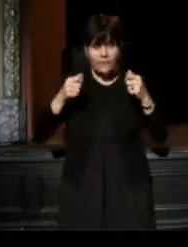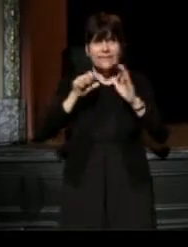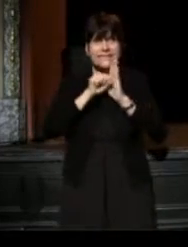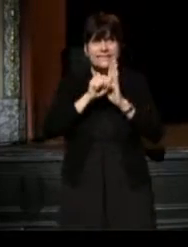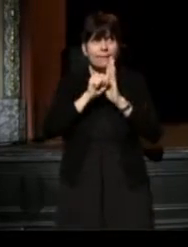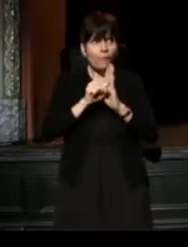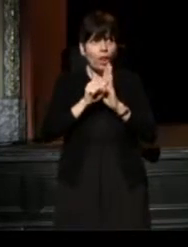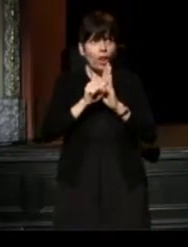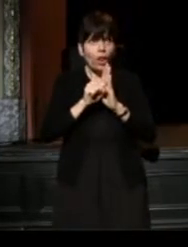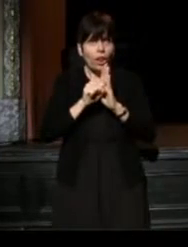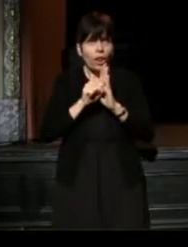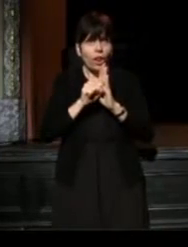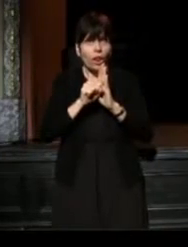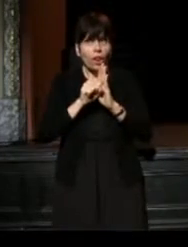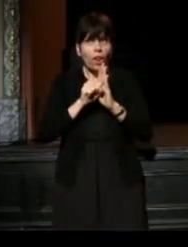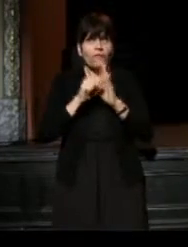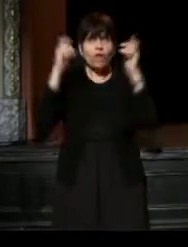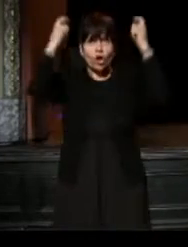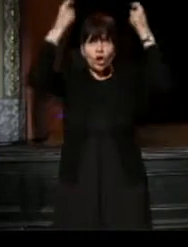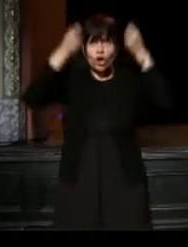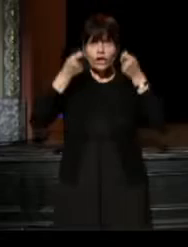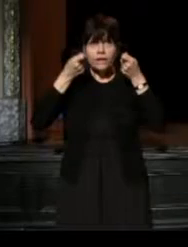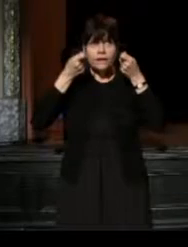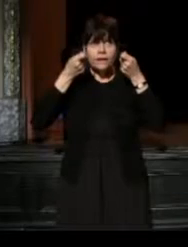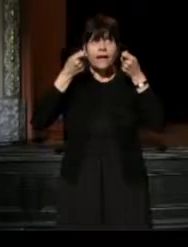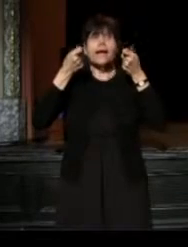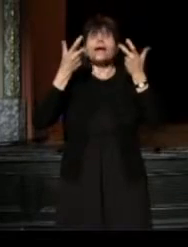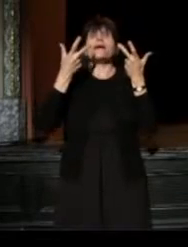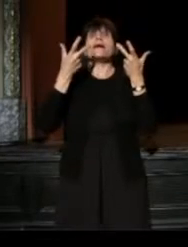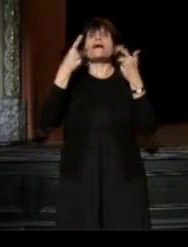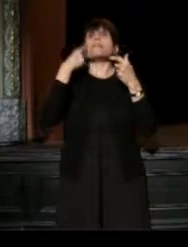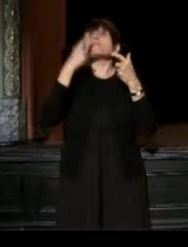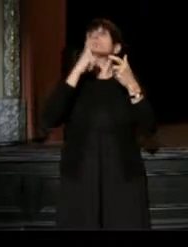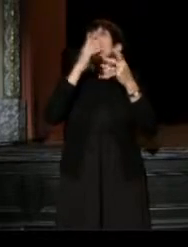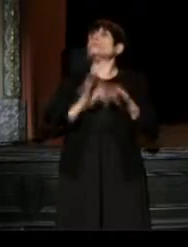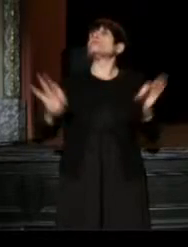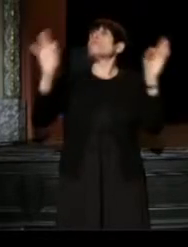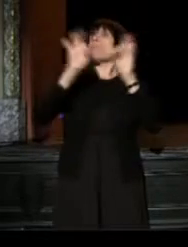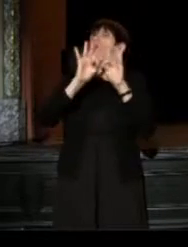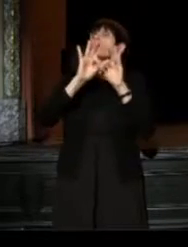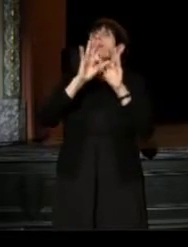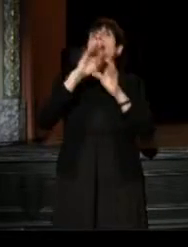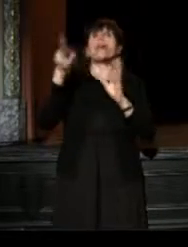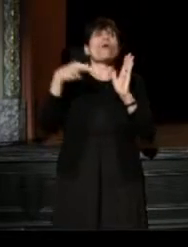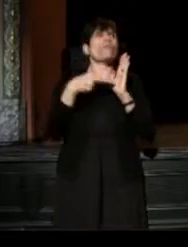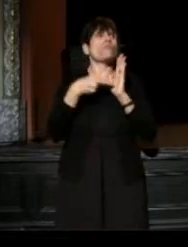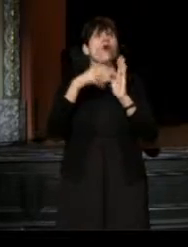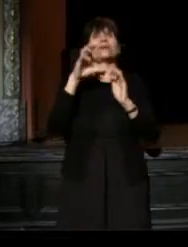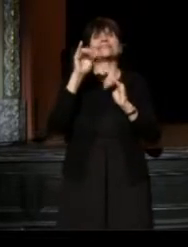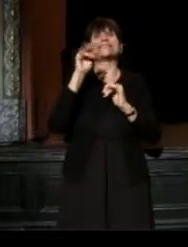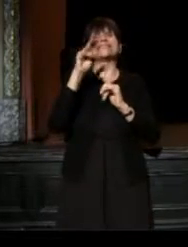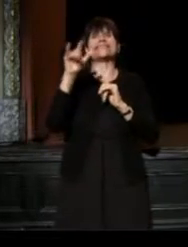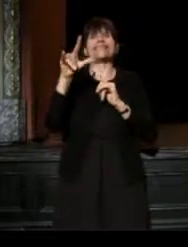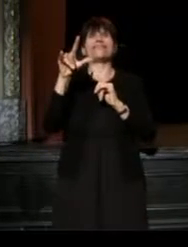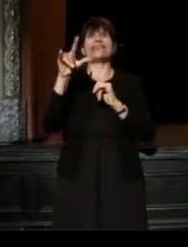And then, one of the things that I think is most important about our role as civic activist as theater,